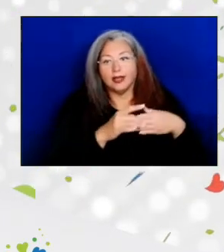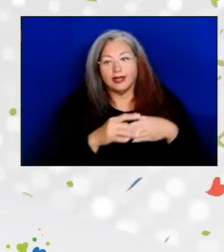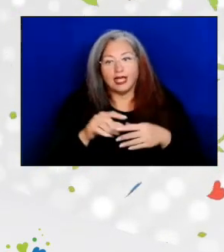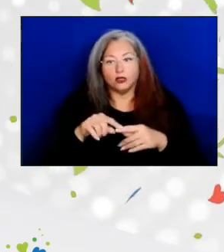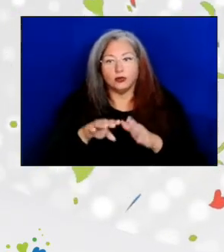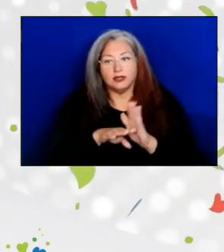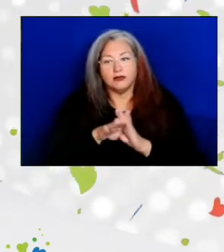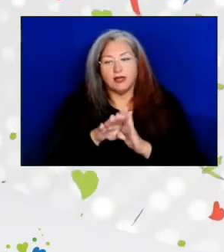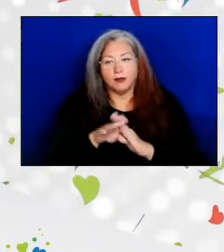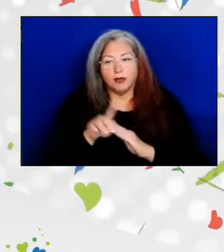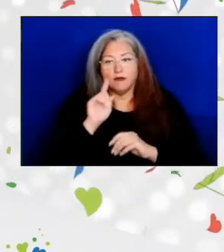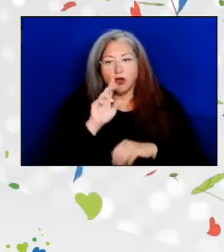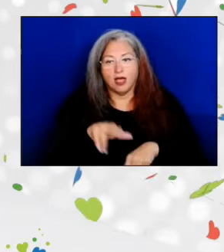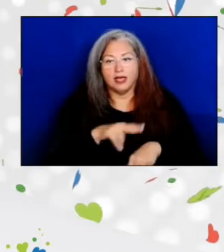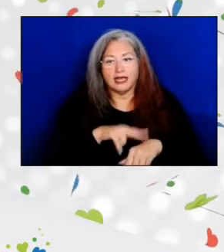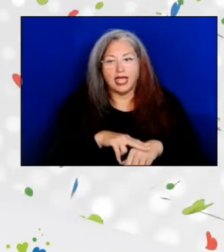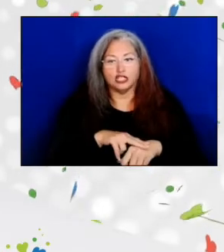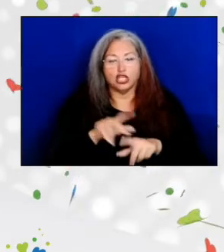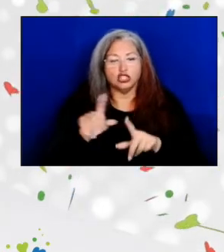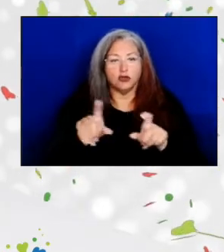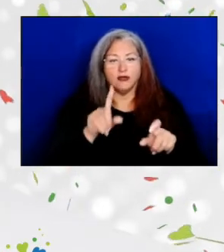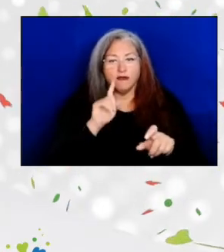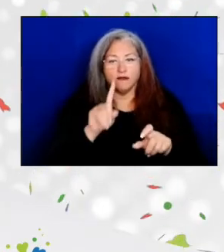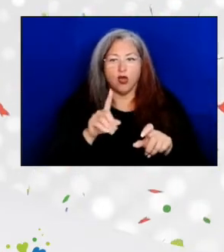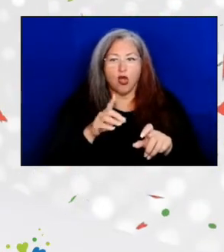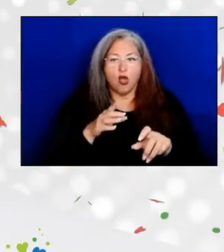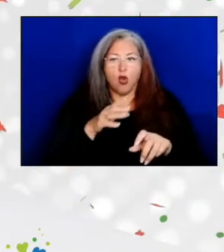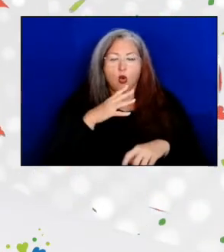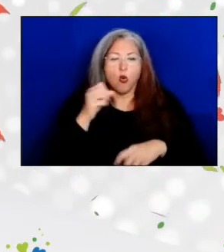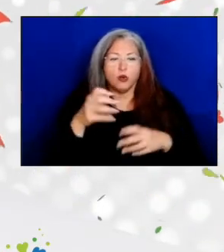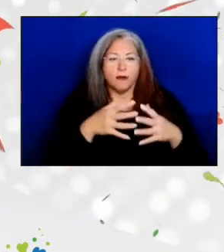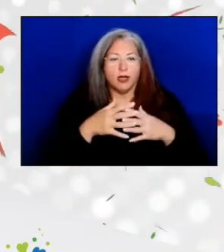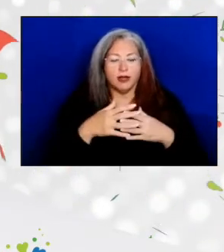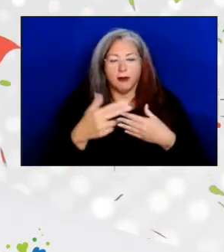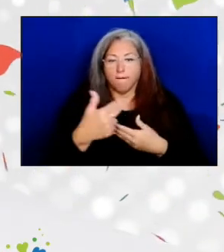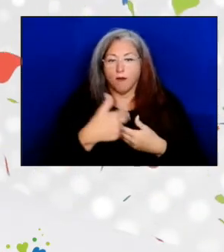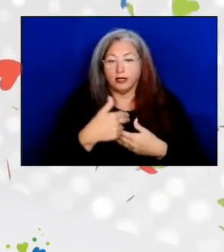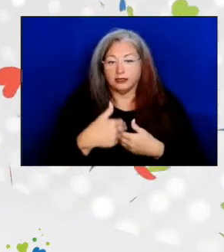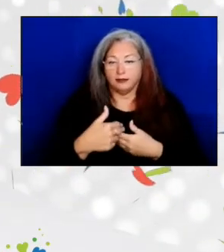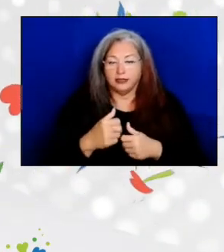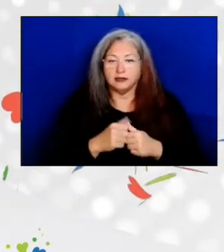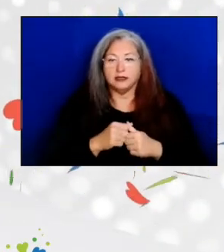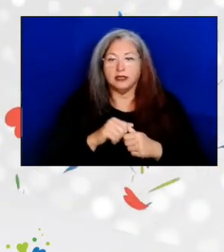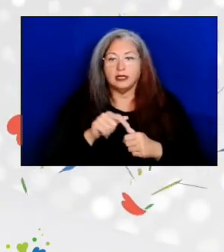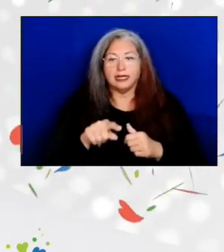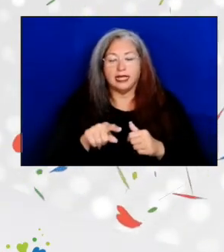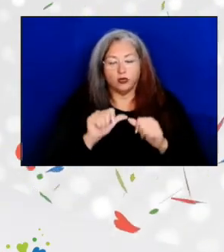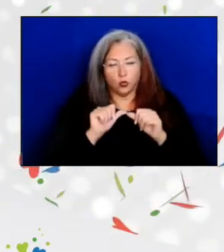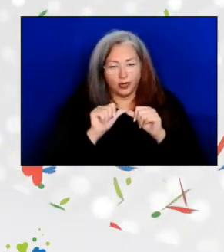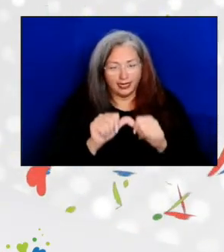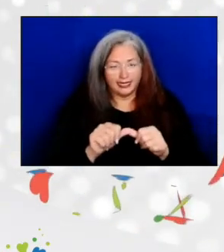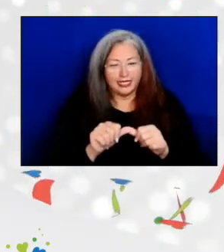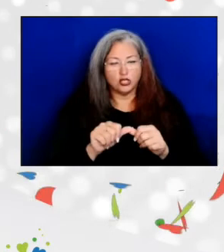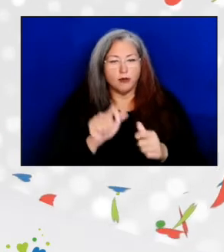of the National Survey of Older Americans Act Participants, which continues to be revised today